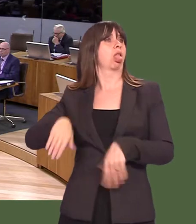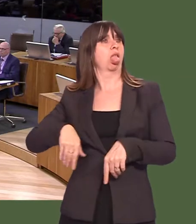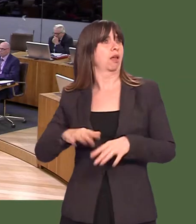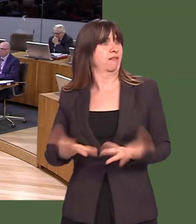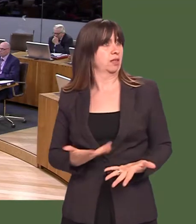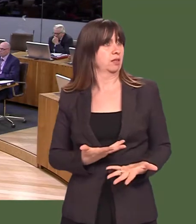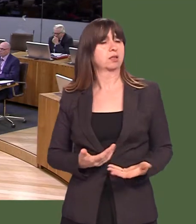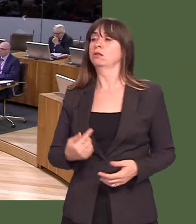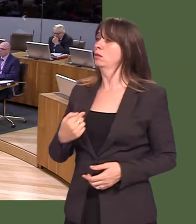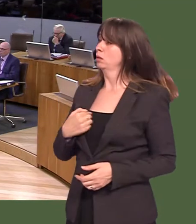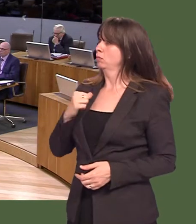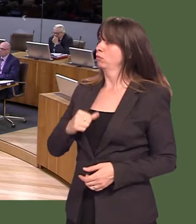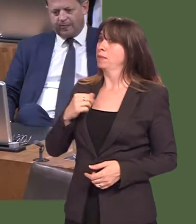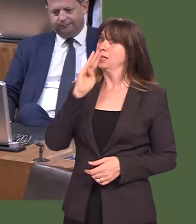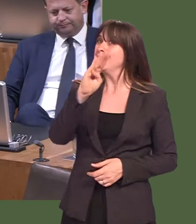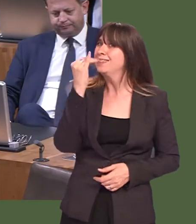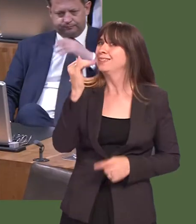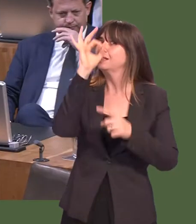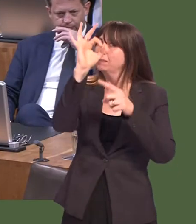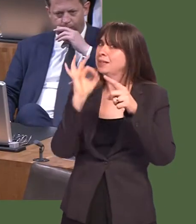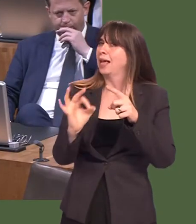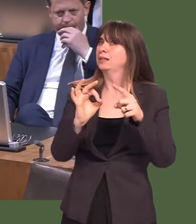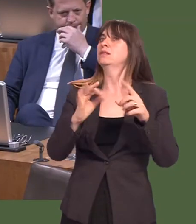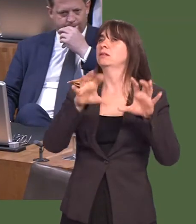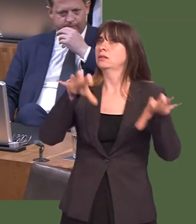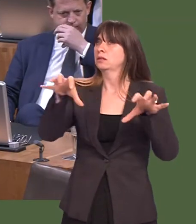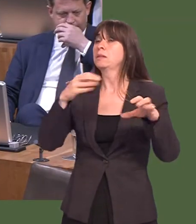Carwyn Jones: Well, our promise is to deliver to 96 per cent of premises by the summer of